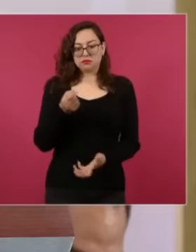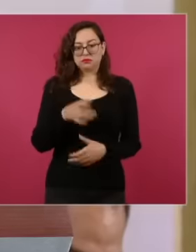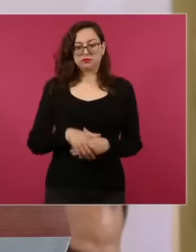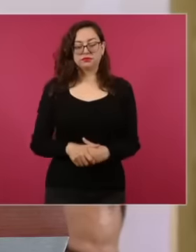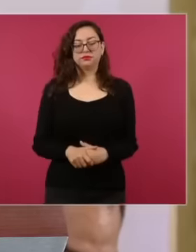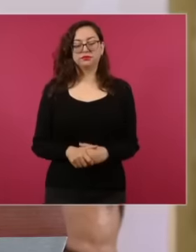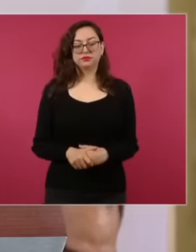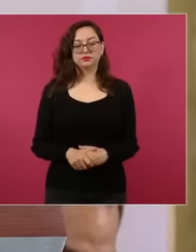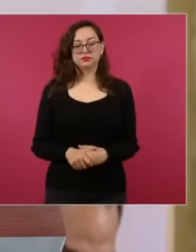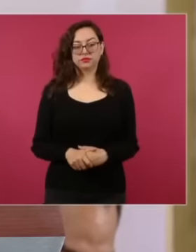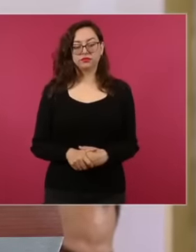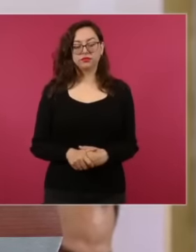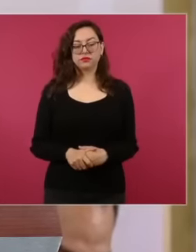for judges, magistrates and ministers.